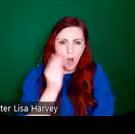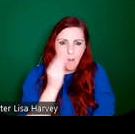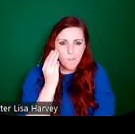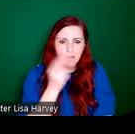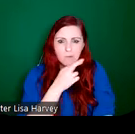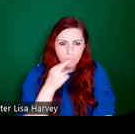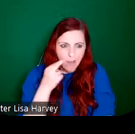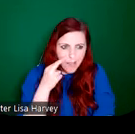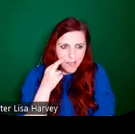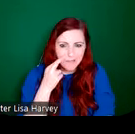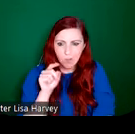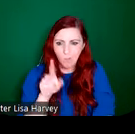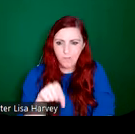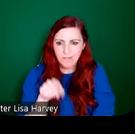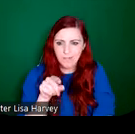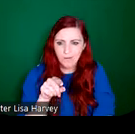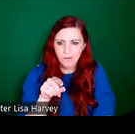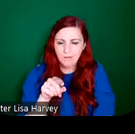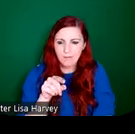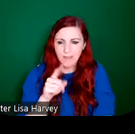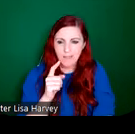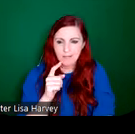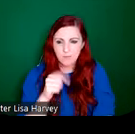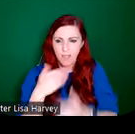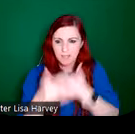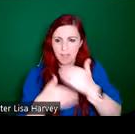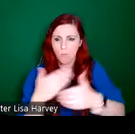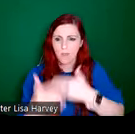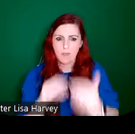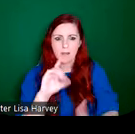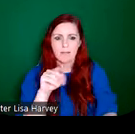greens and blues. So as time went on, Catherine O'Brien embraced kind of really